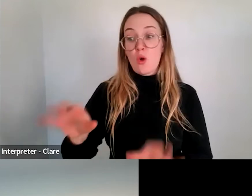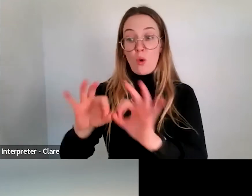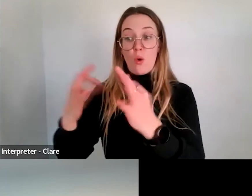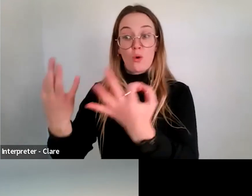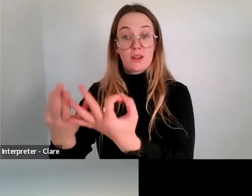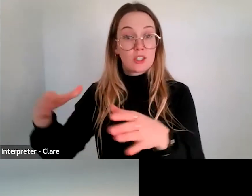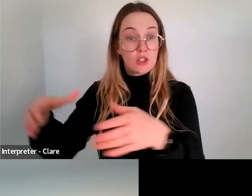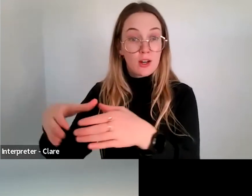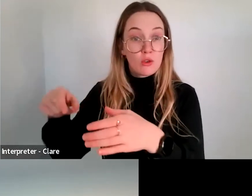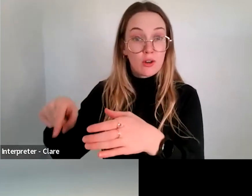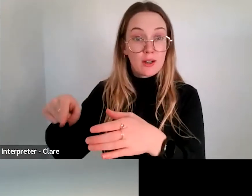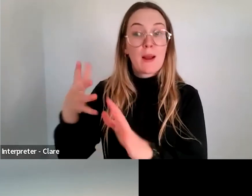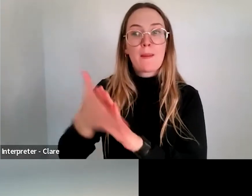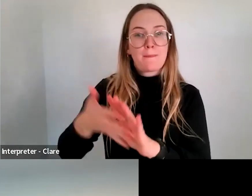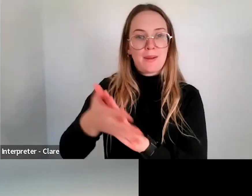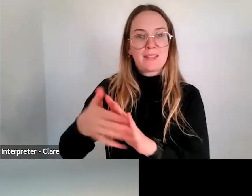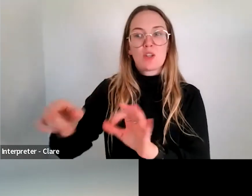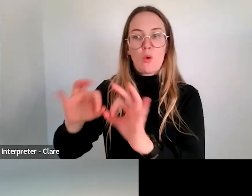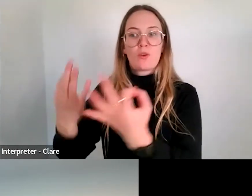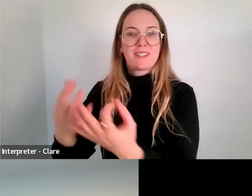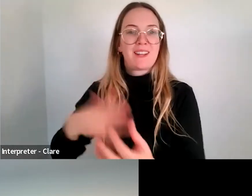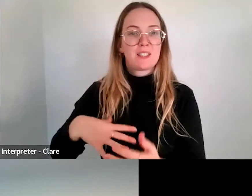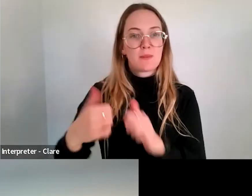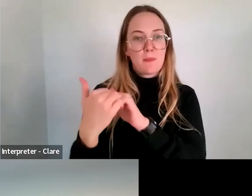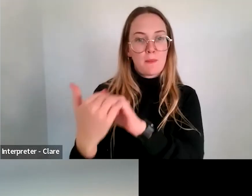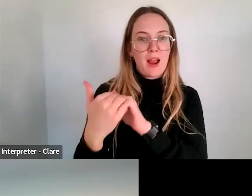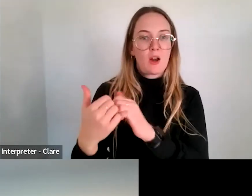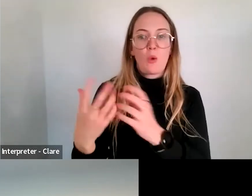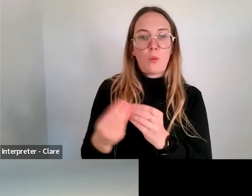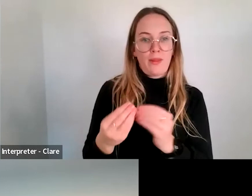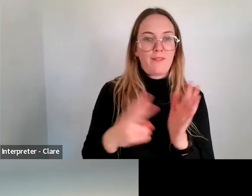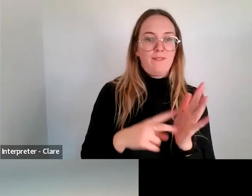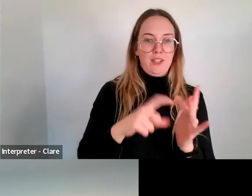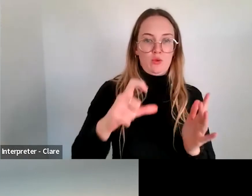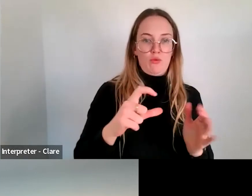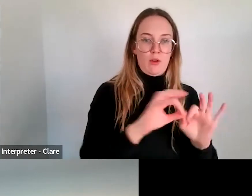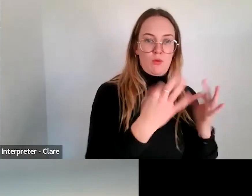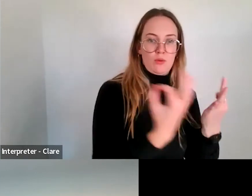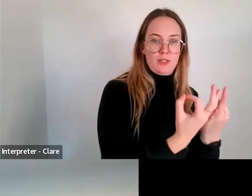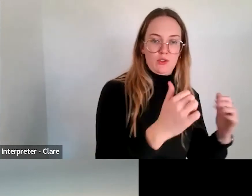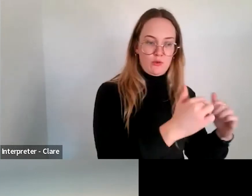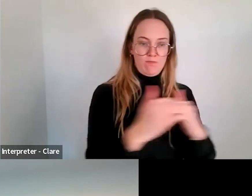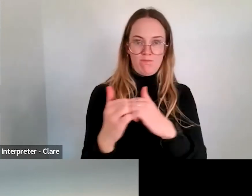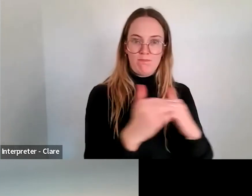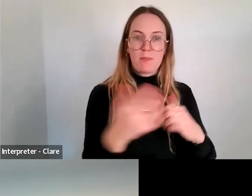would require you to be in partnership with a Victorian organisation. So, you